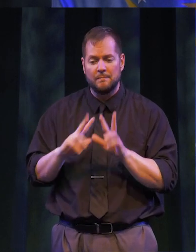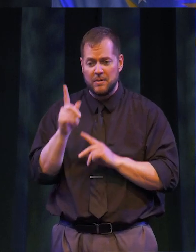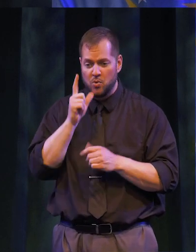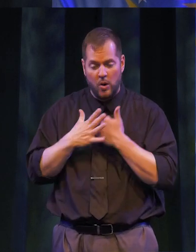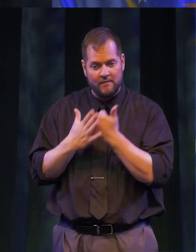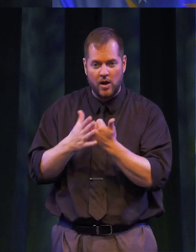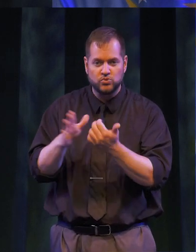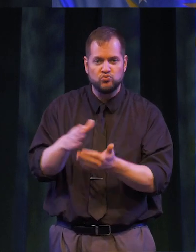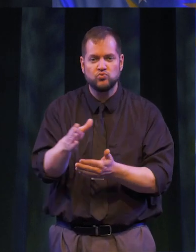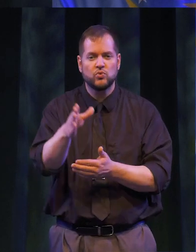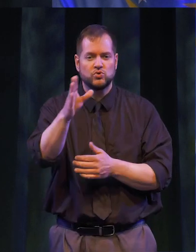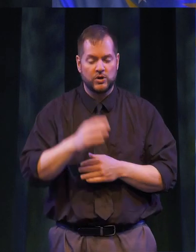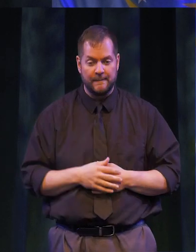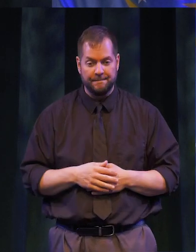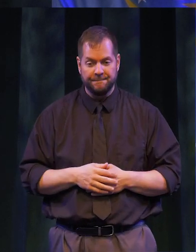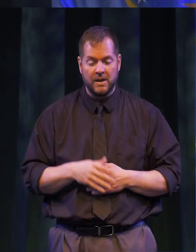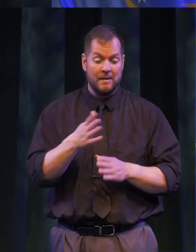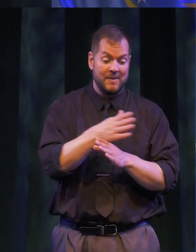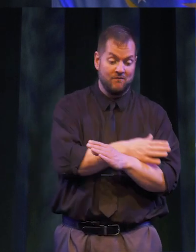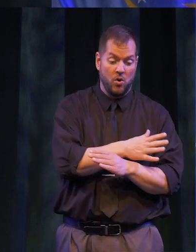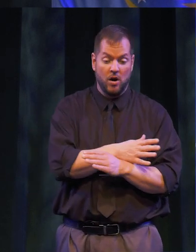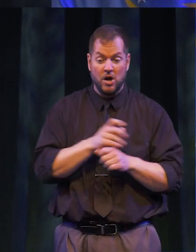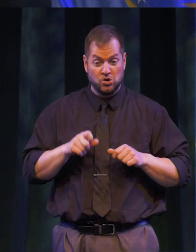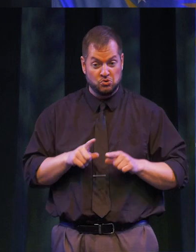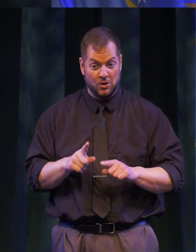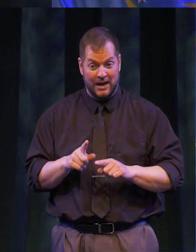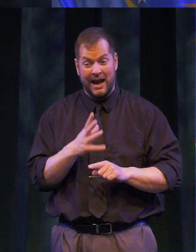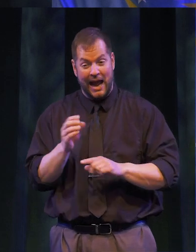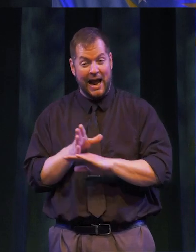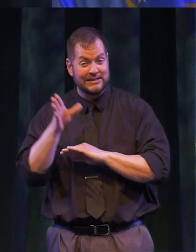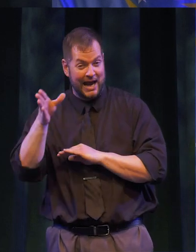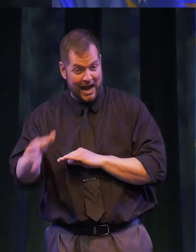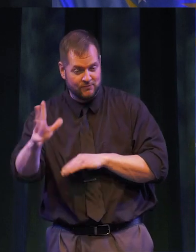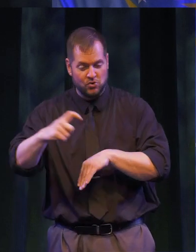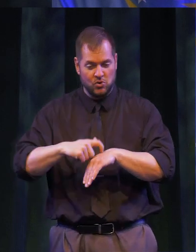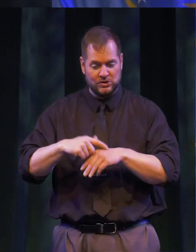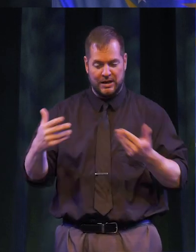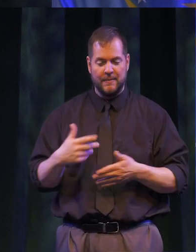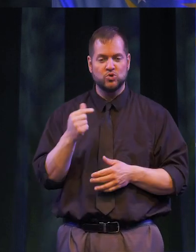YOU ALONG YOUR LIFE’S JOURNEY BEFORE, DURING AND NO DOUBT AFTER YOUR TIME HERE GENESEE